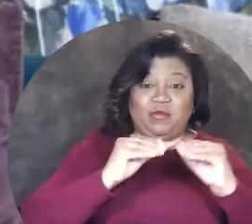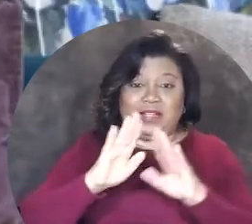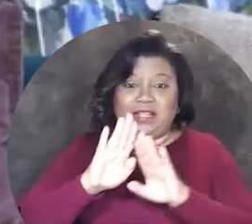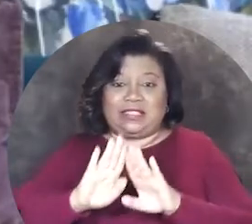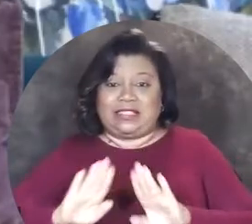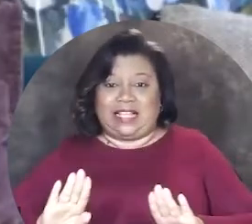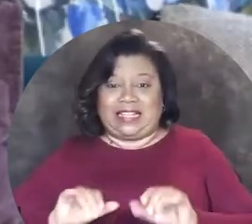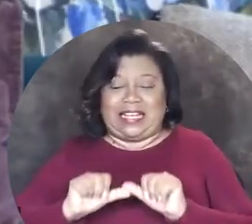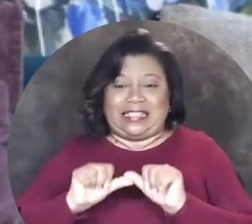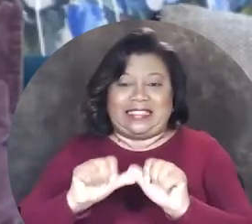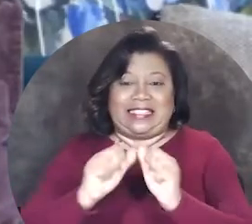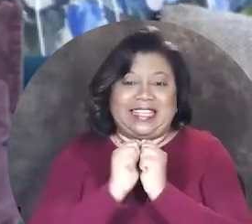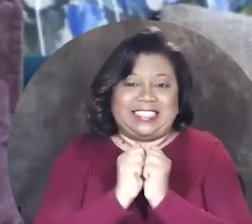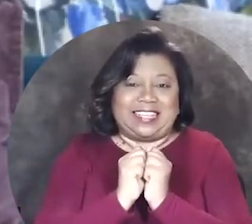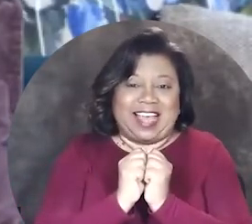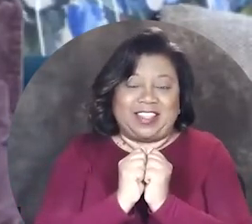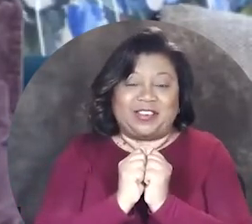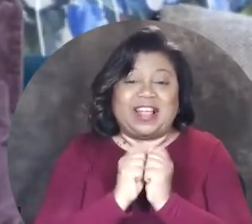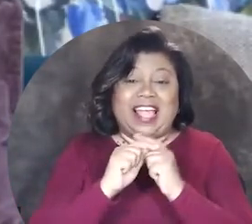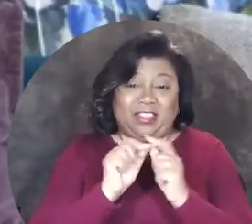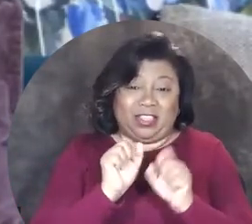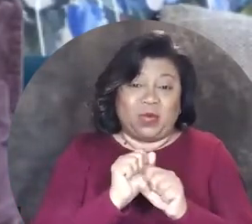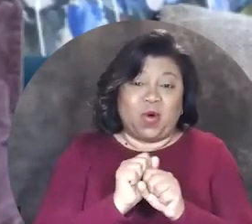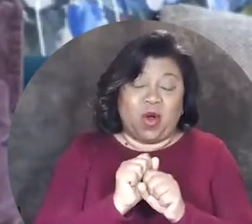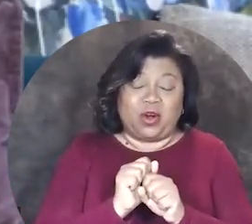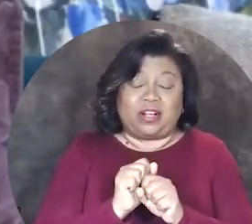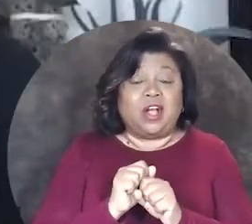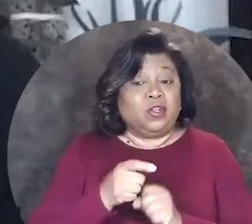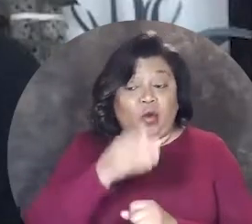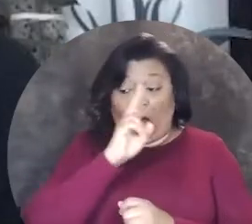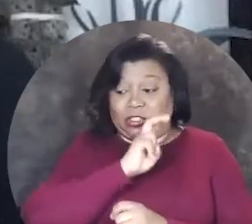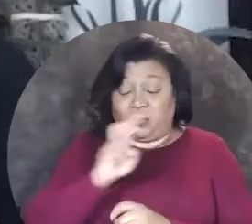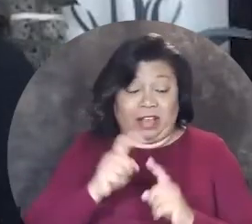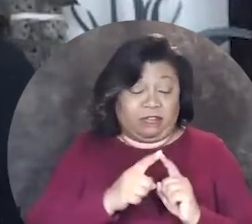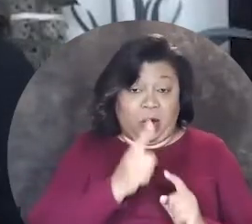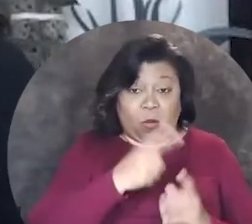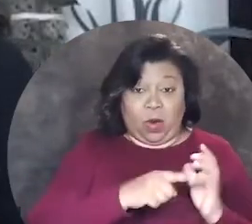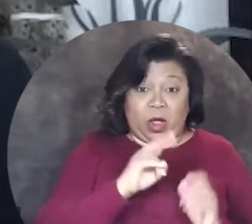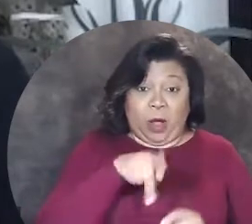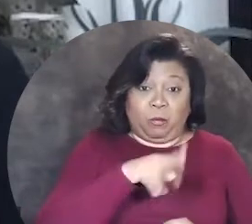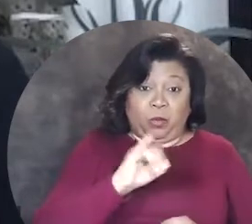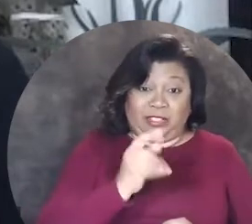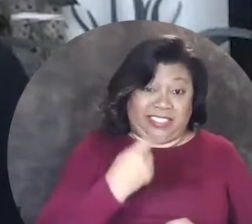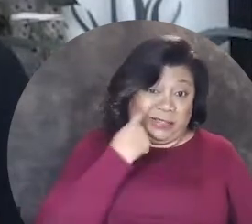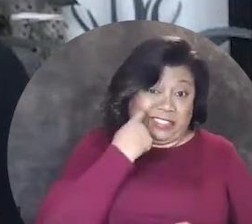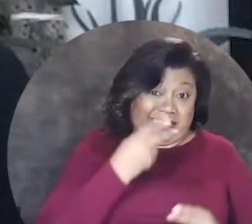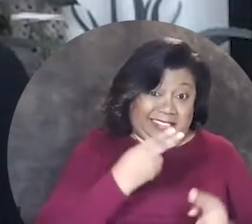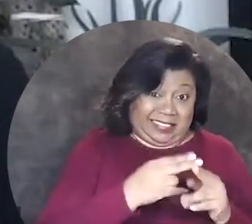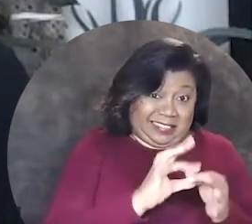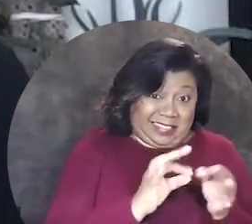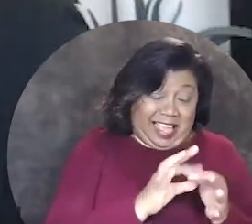and stillness existing together in the work going straight in from what Pooja was just saying